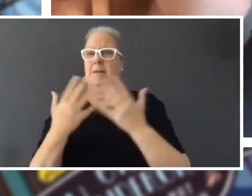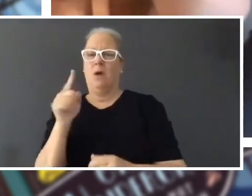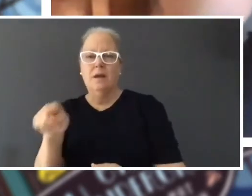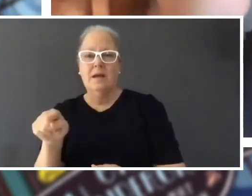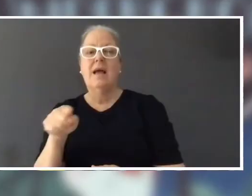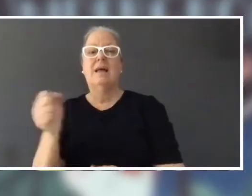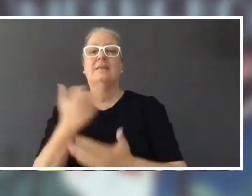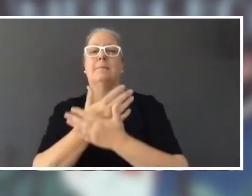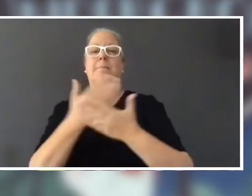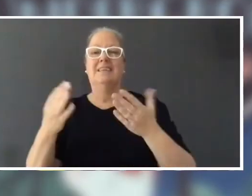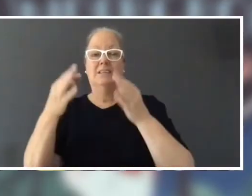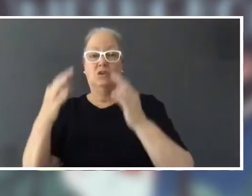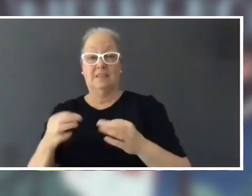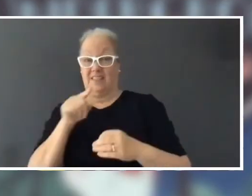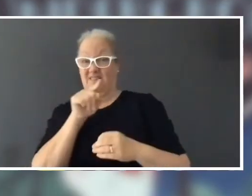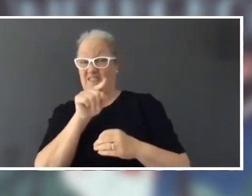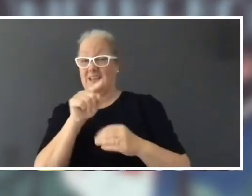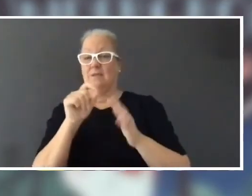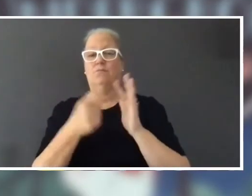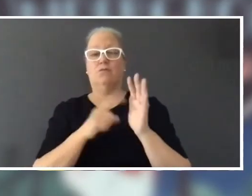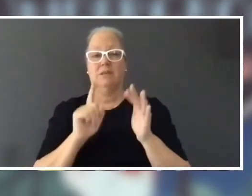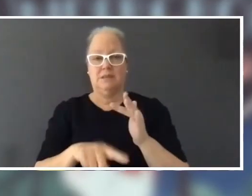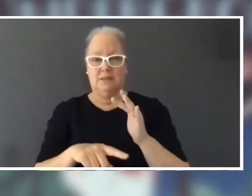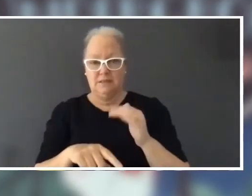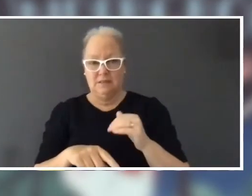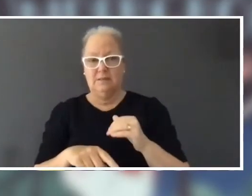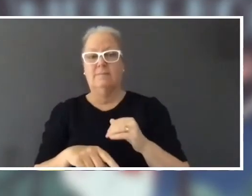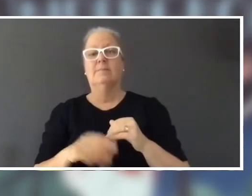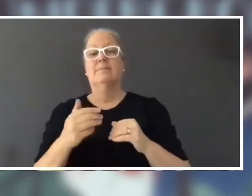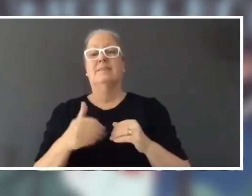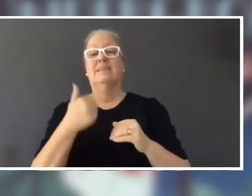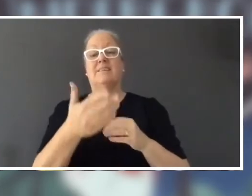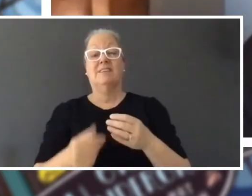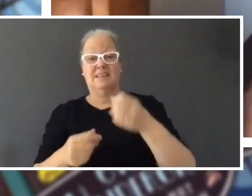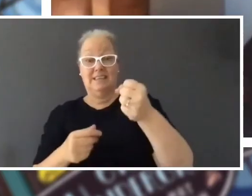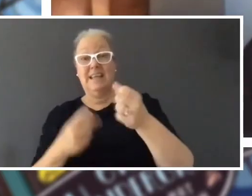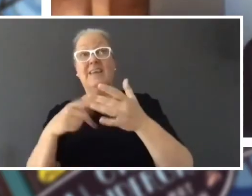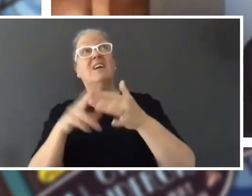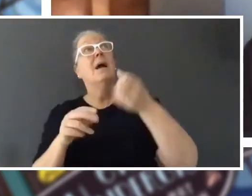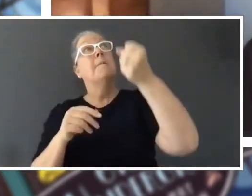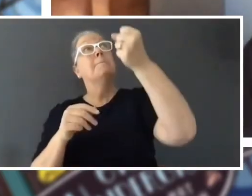in his hand, there's Pri, I put a lever in his hand that if he pulled it something would be destroyed and